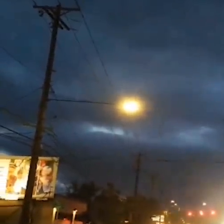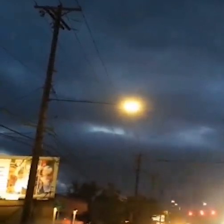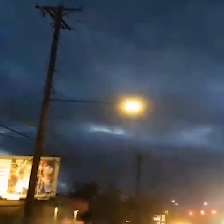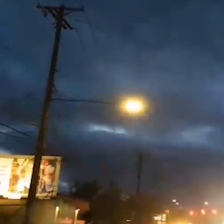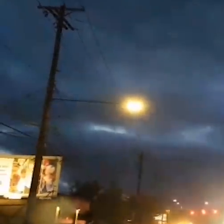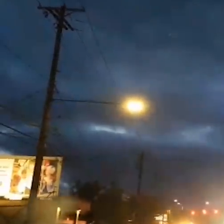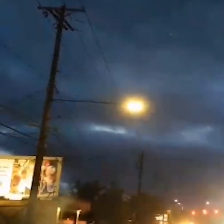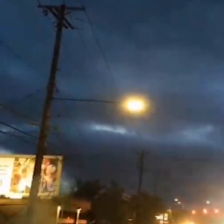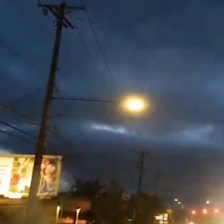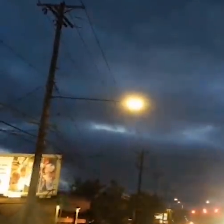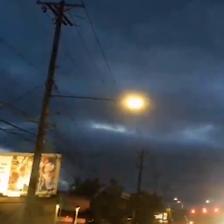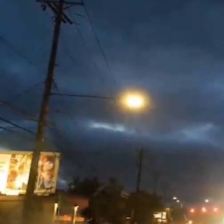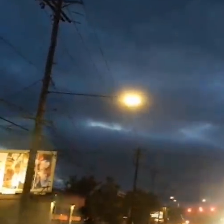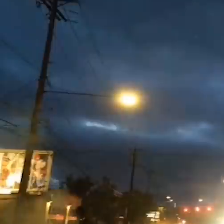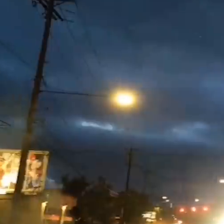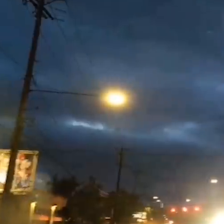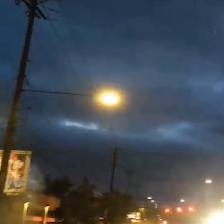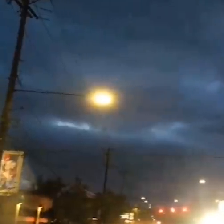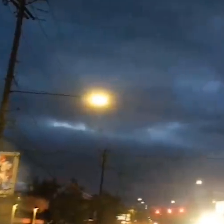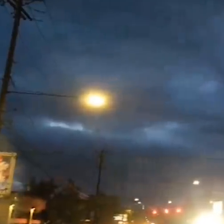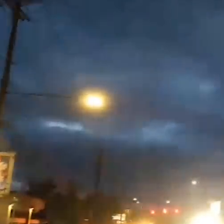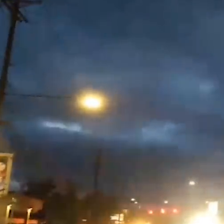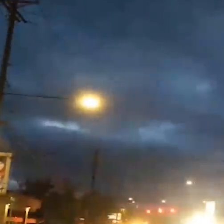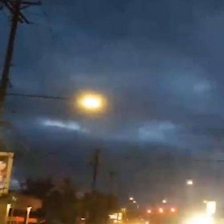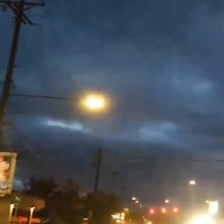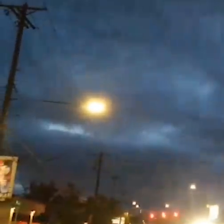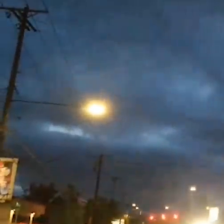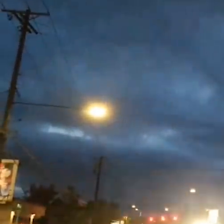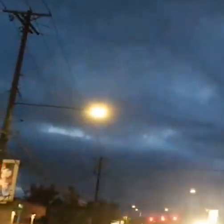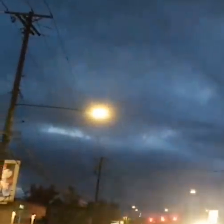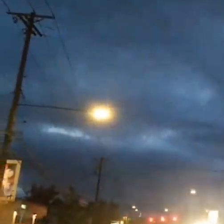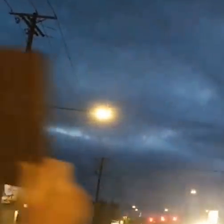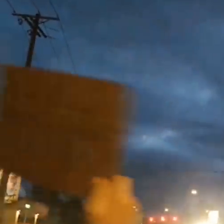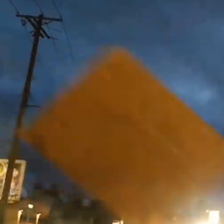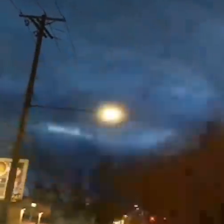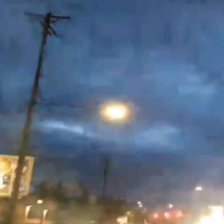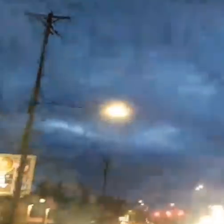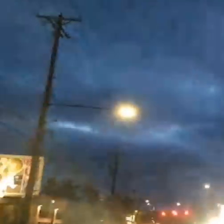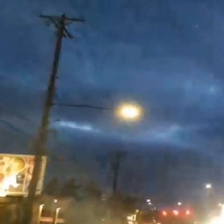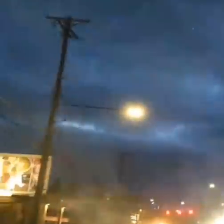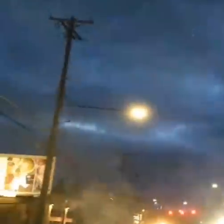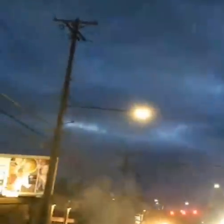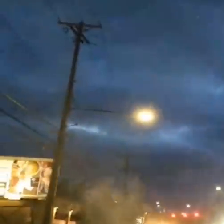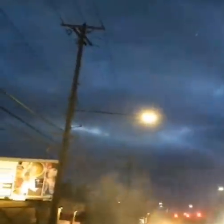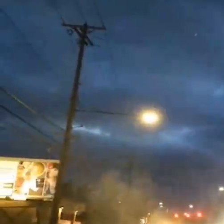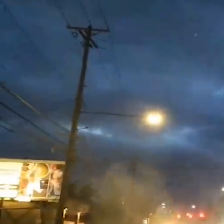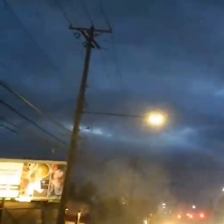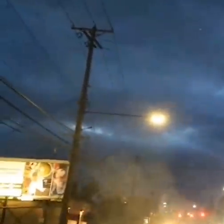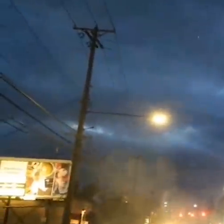in the street already there goes water bottle right there.